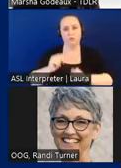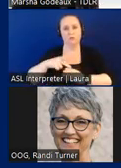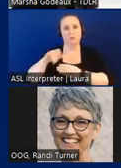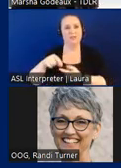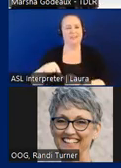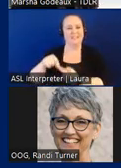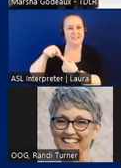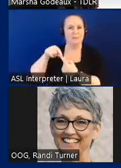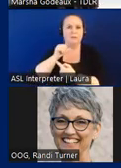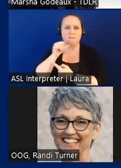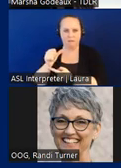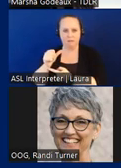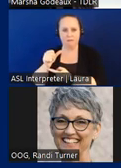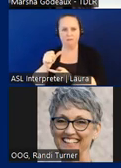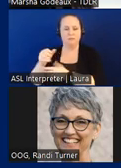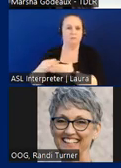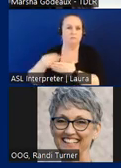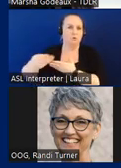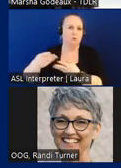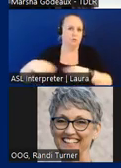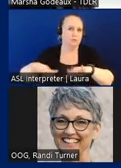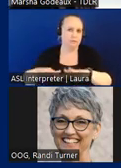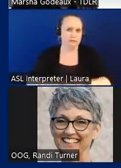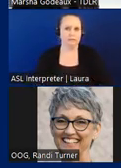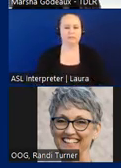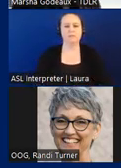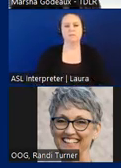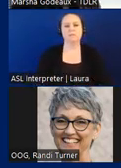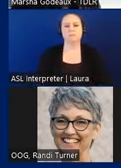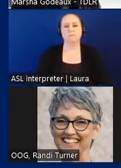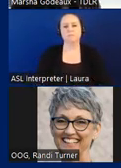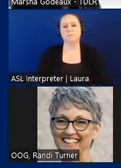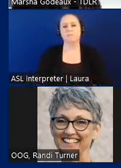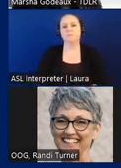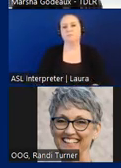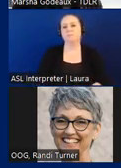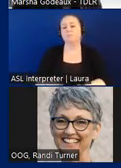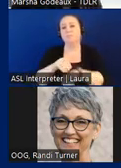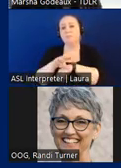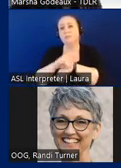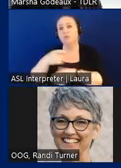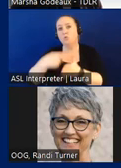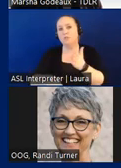site acquisition. So the purchase of the land consulting fees, your fees you pay your designer